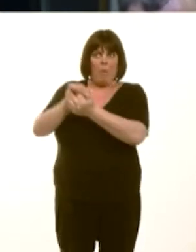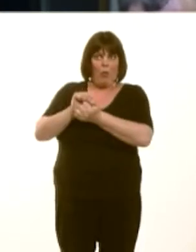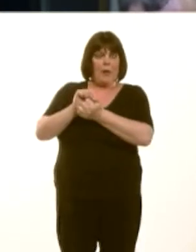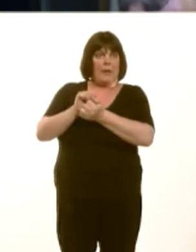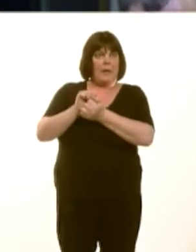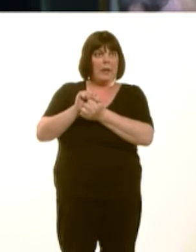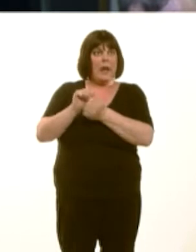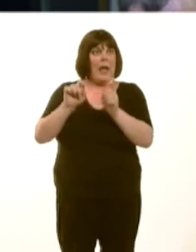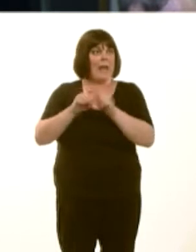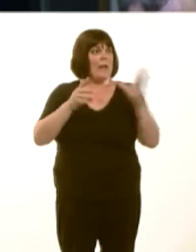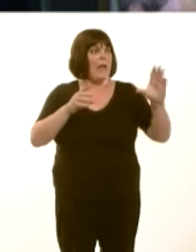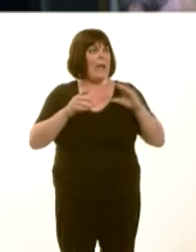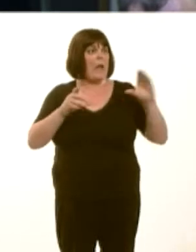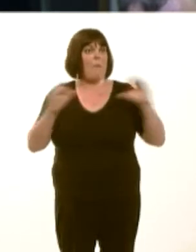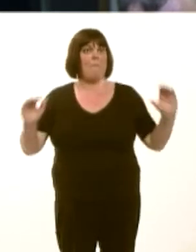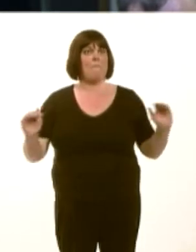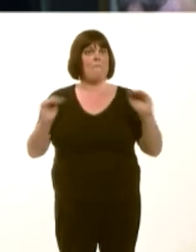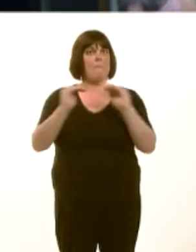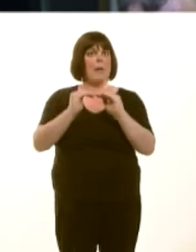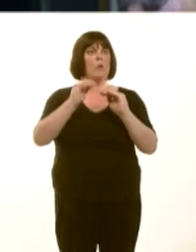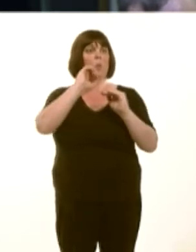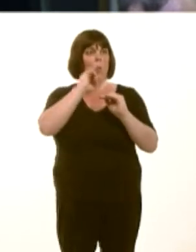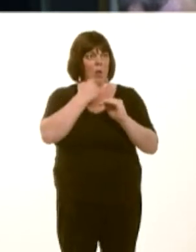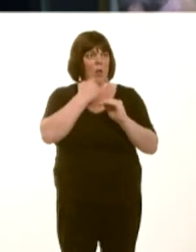A oes yna unrhyw gynnydd neu ddatblygiad yn y cyd-destun hwnnw?